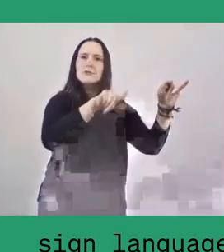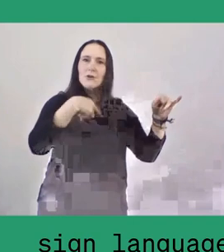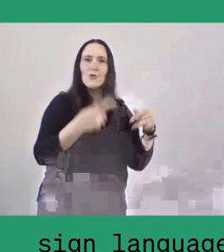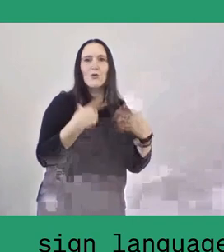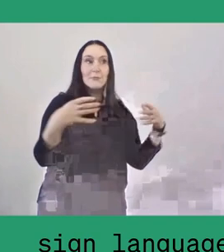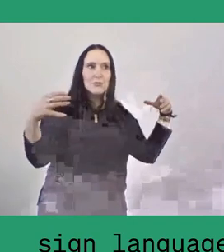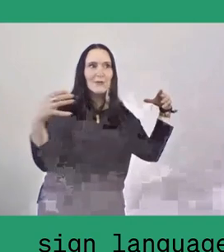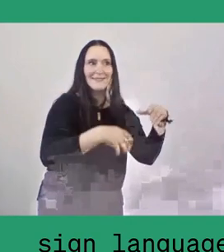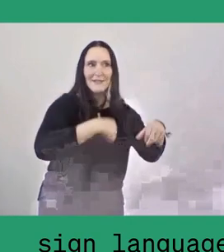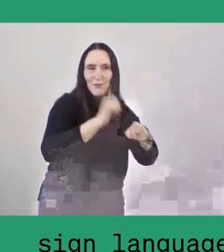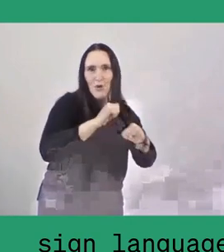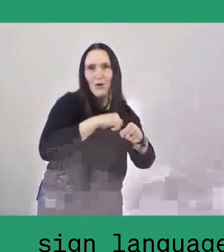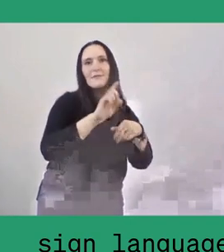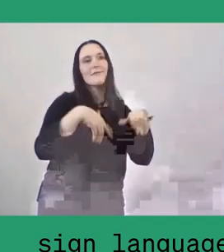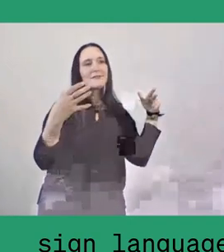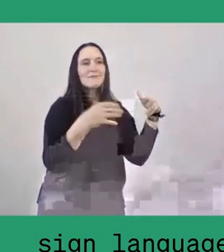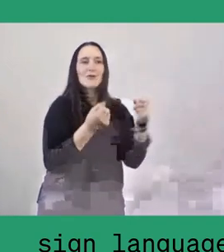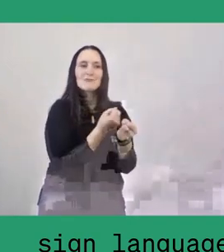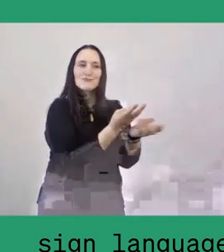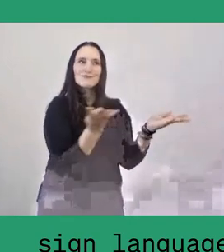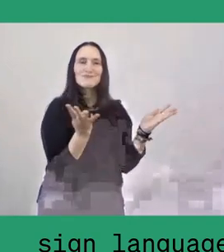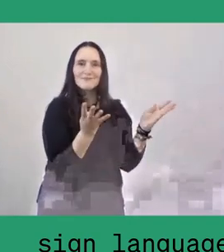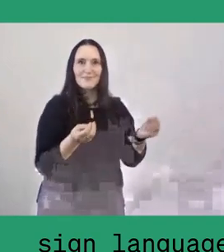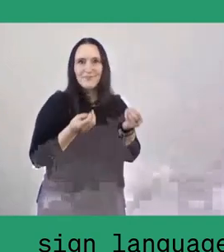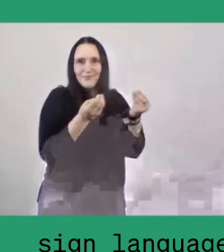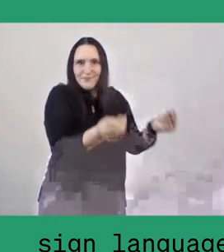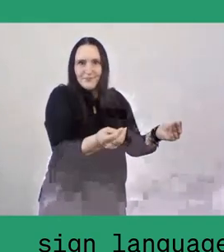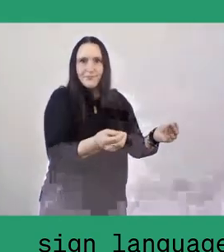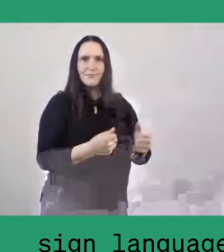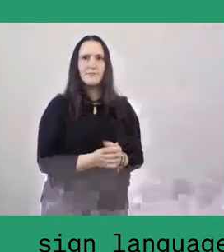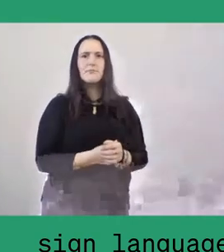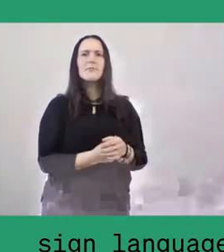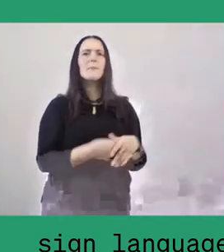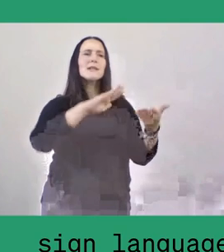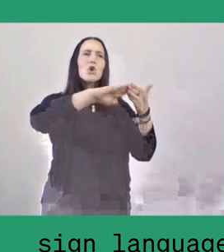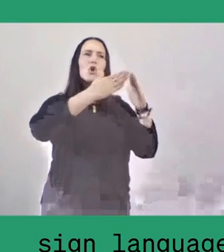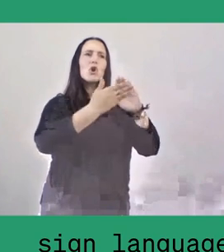An example of this is the urban farming initiative